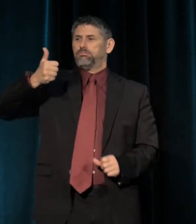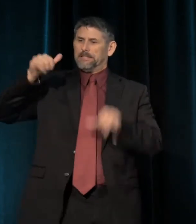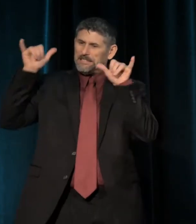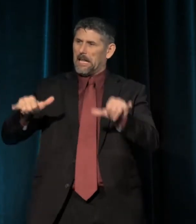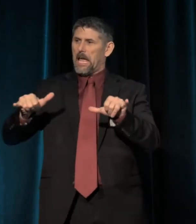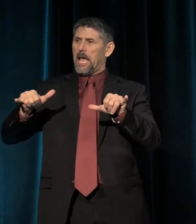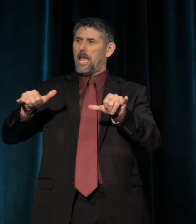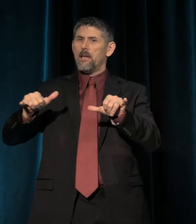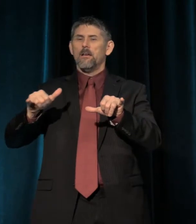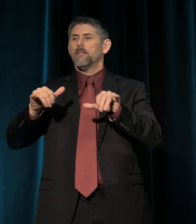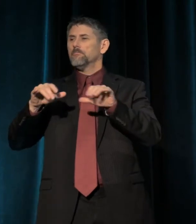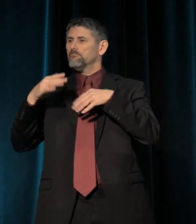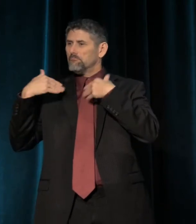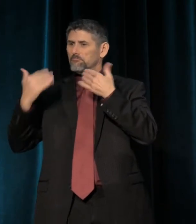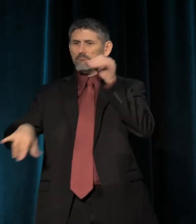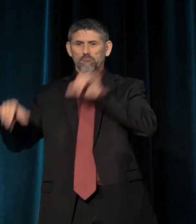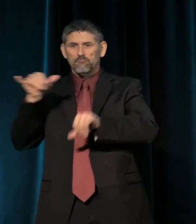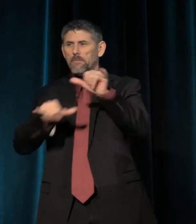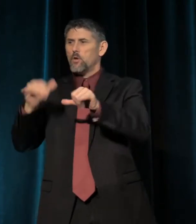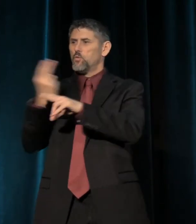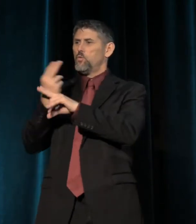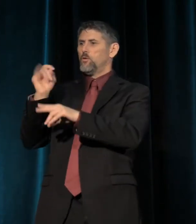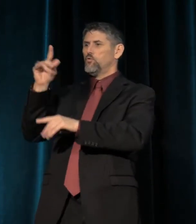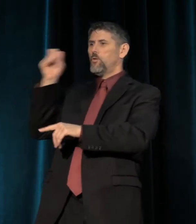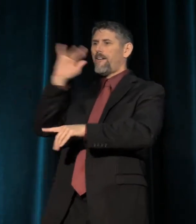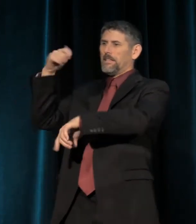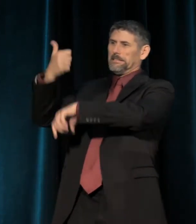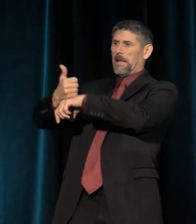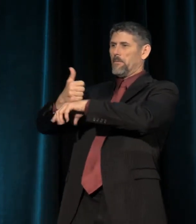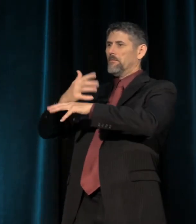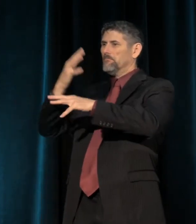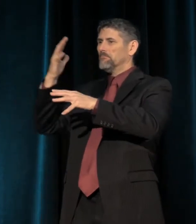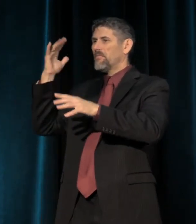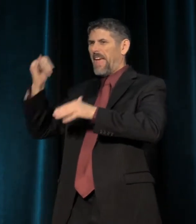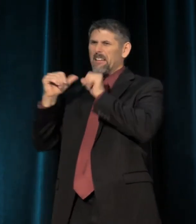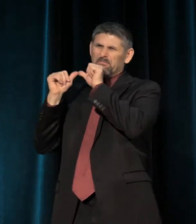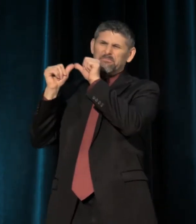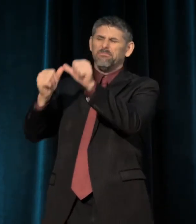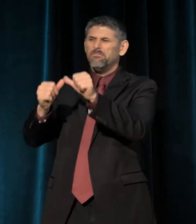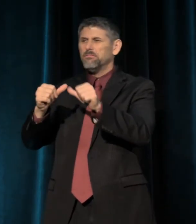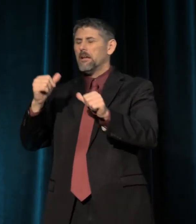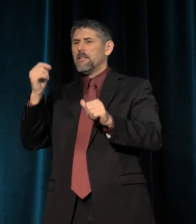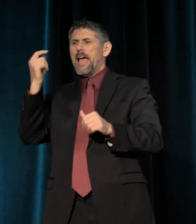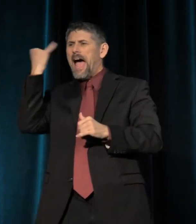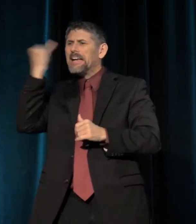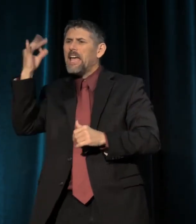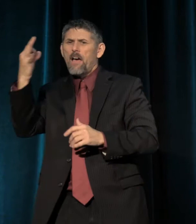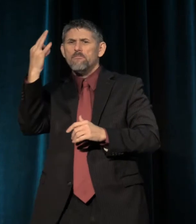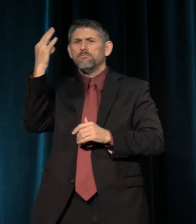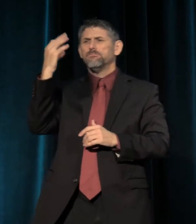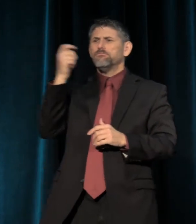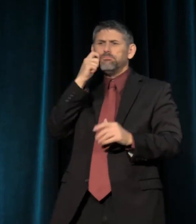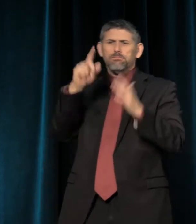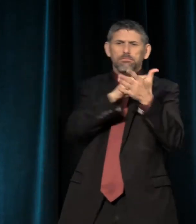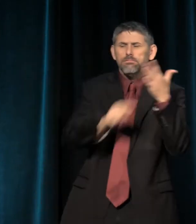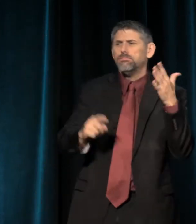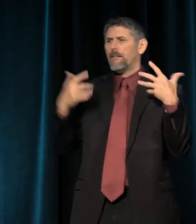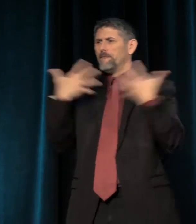using the chosen tools of the establishment. And so the logic or racism, of sexism, of homophobia, of capitalism,